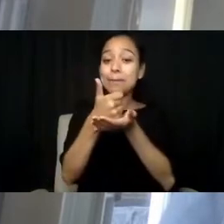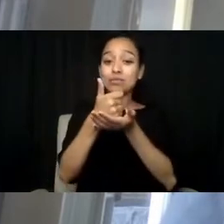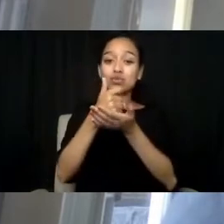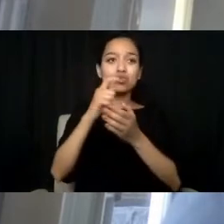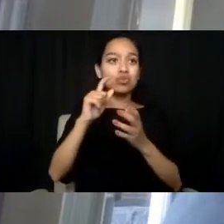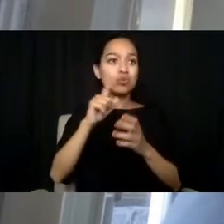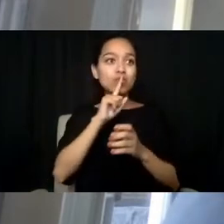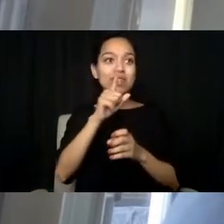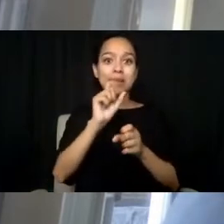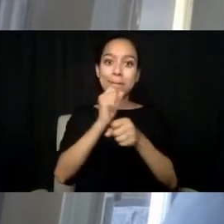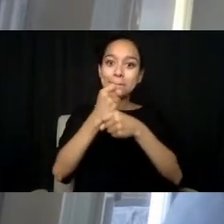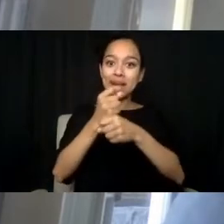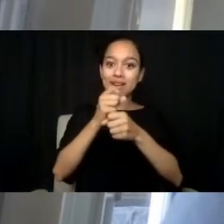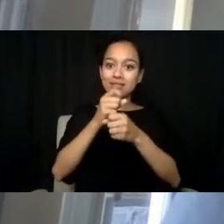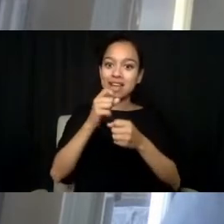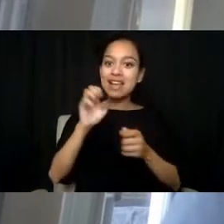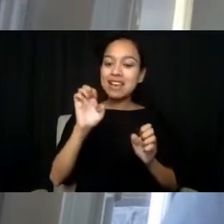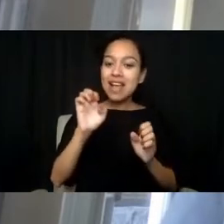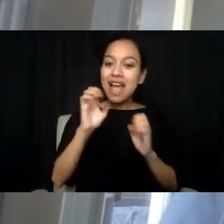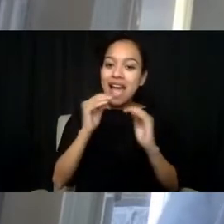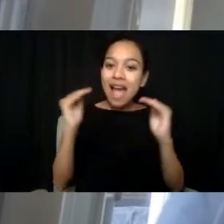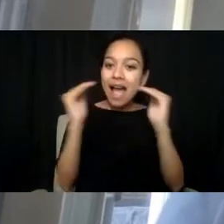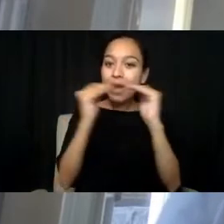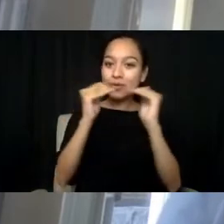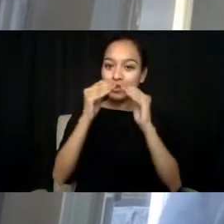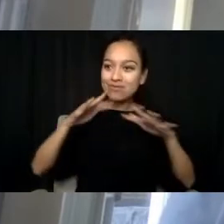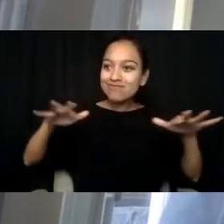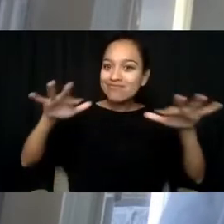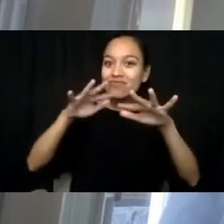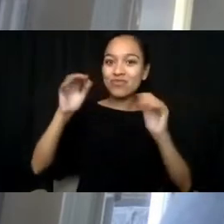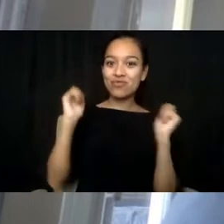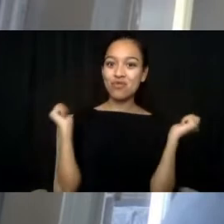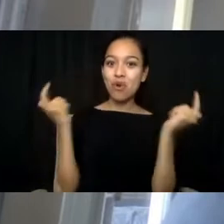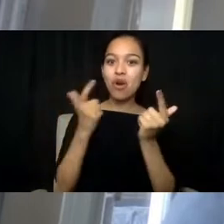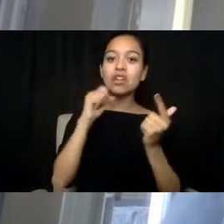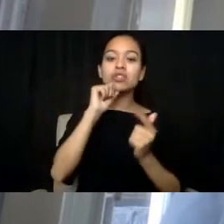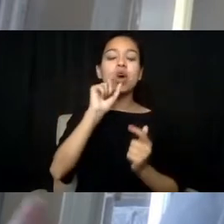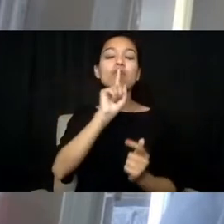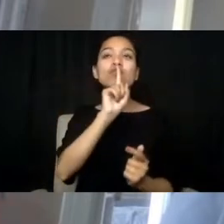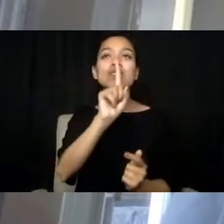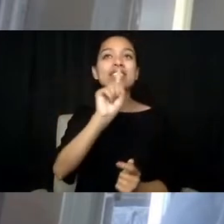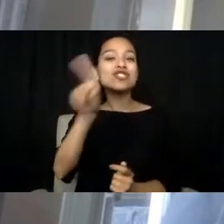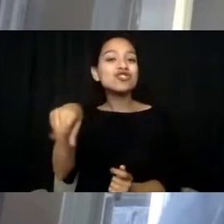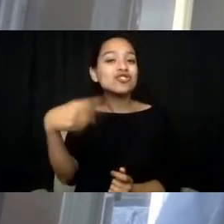So it's not necessarily just access at the time of homicidal